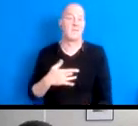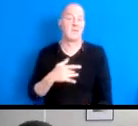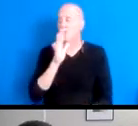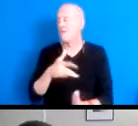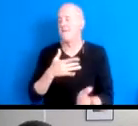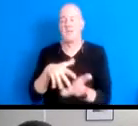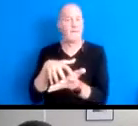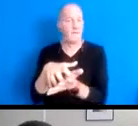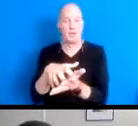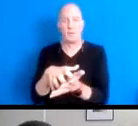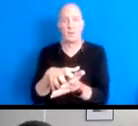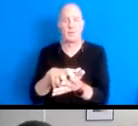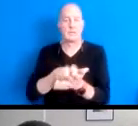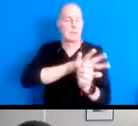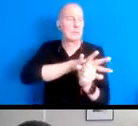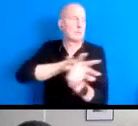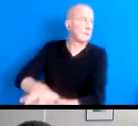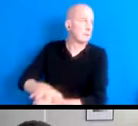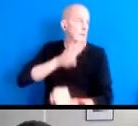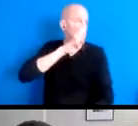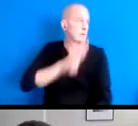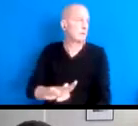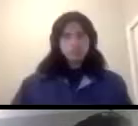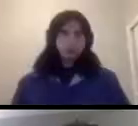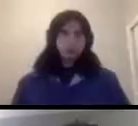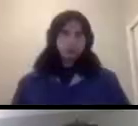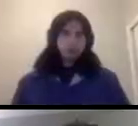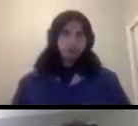down by accumulating more status and wealth.